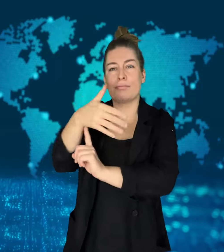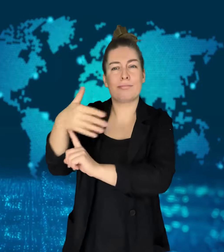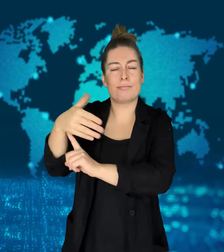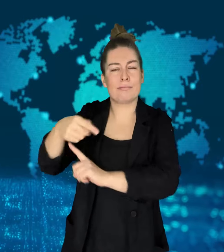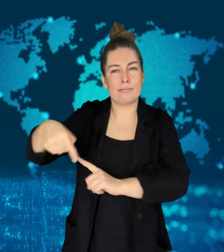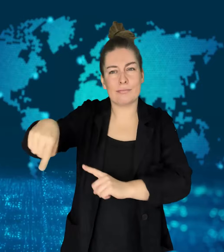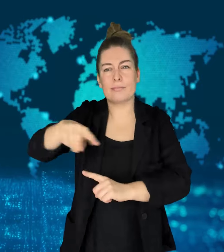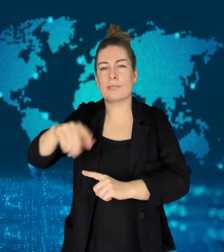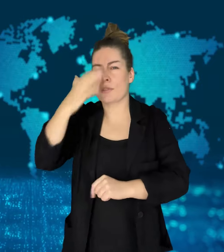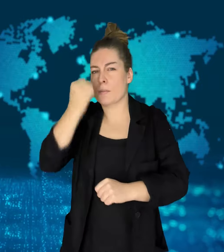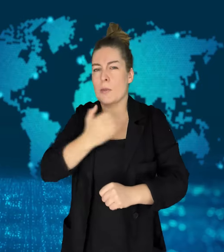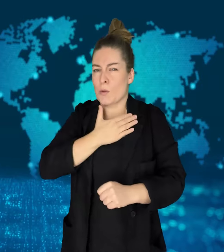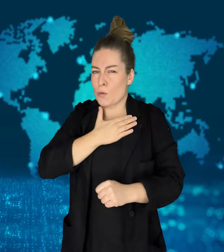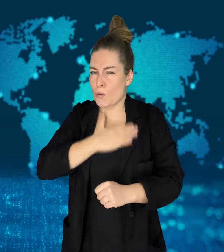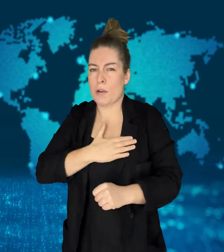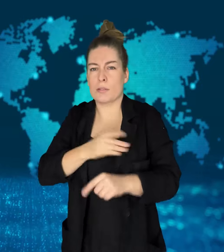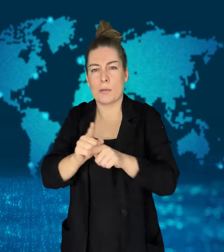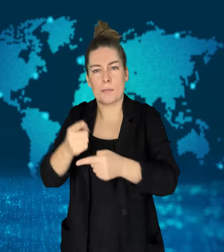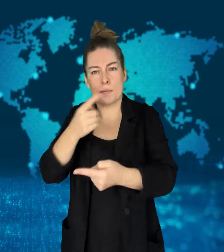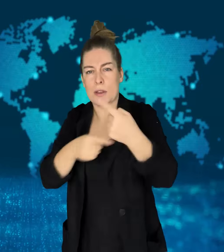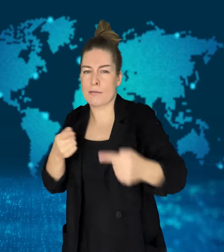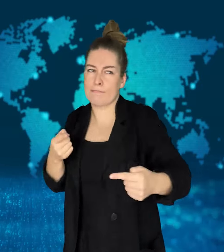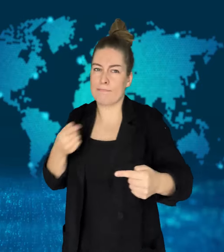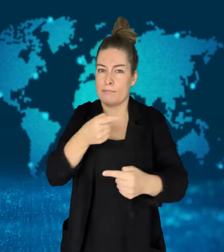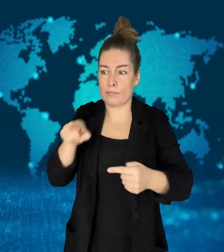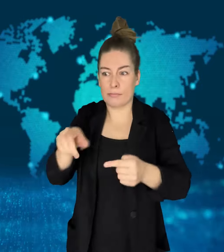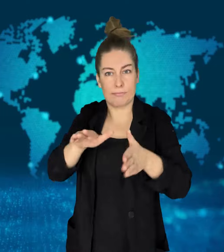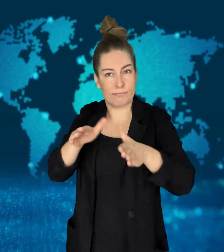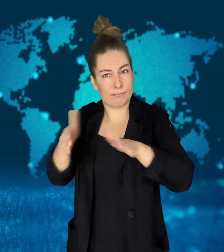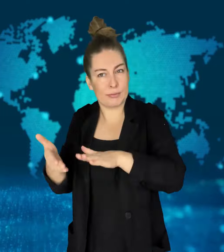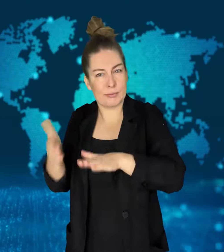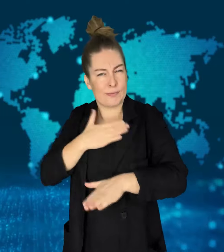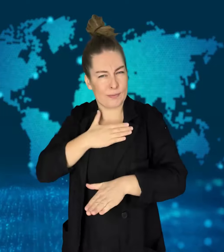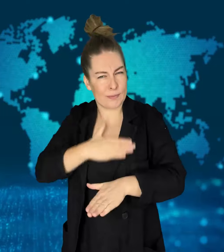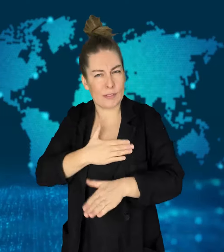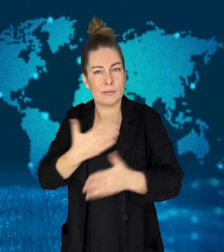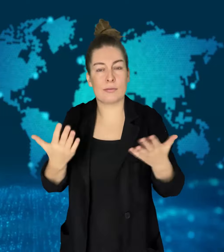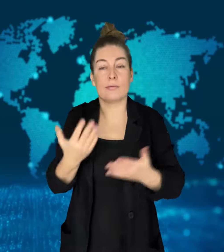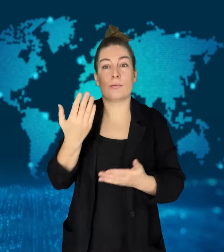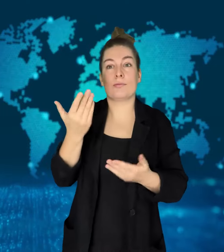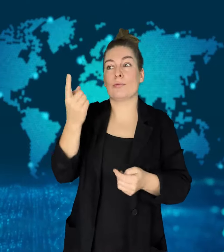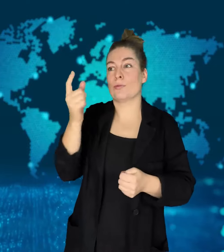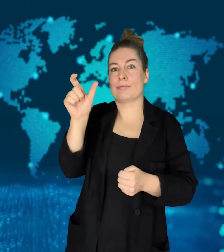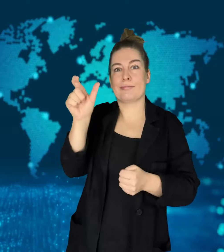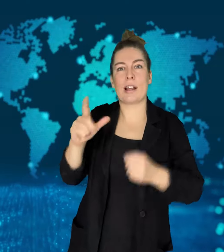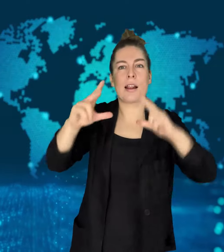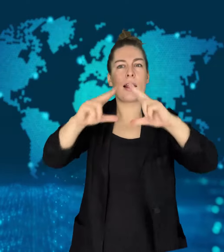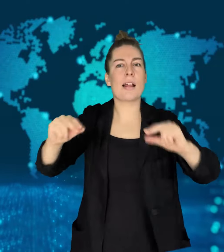Palestinian and Hamas flags waved, and Hamas promised revenge for the death.